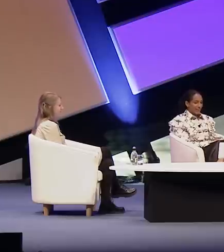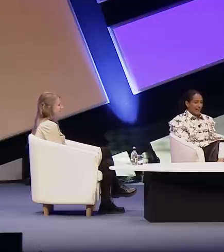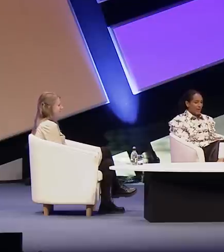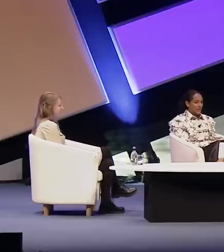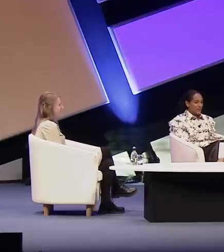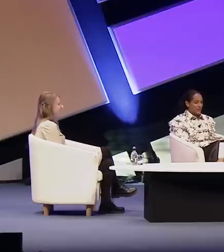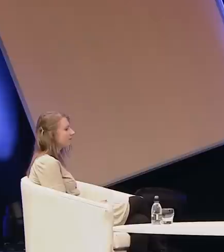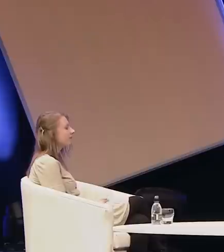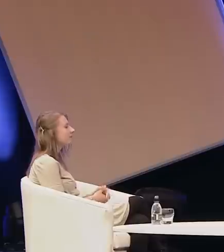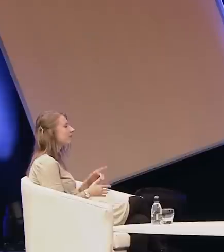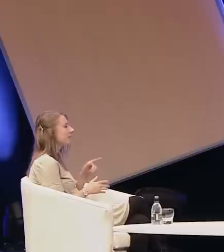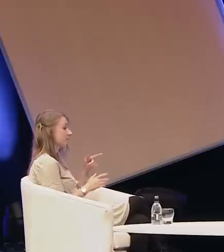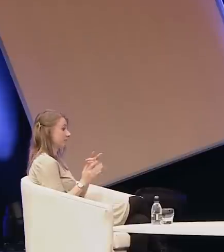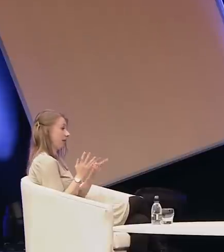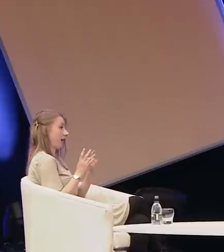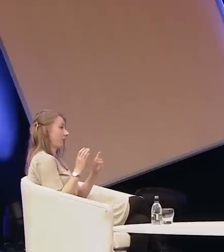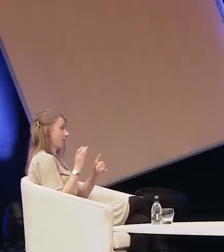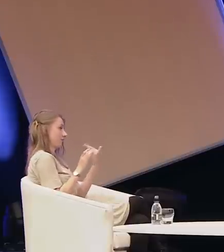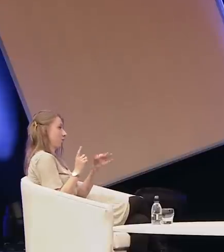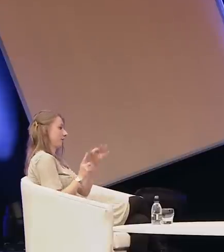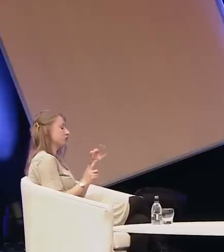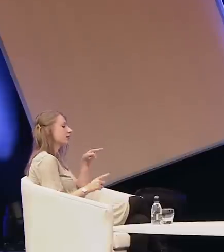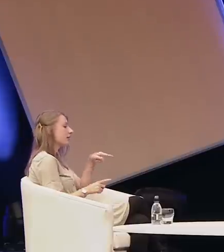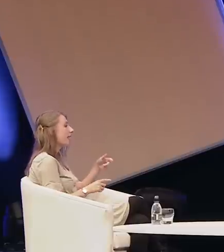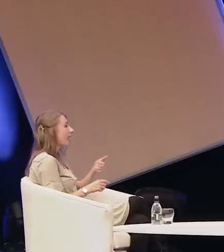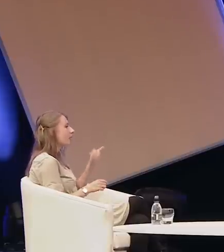how do you - this is another question from the audience: "How do you work with